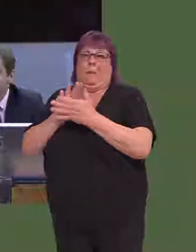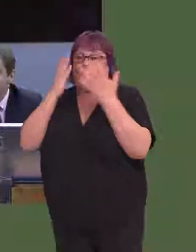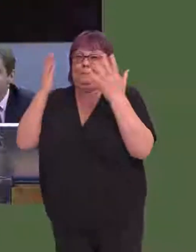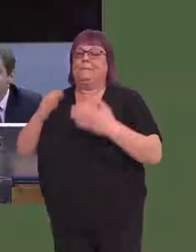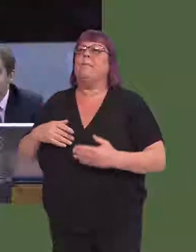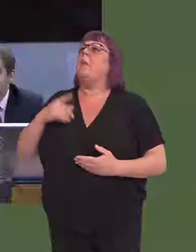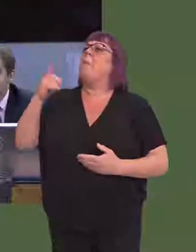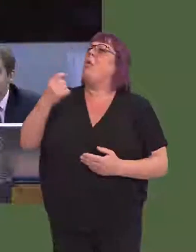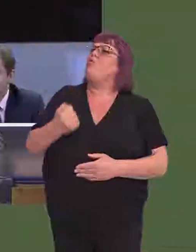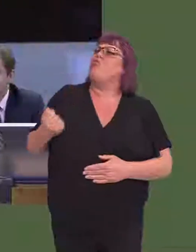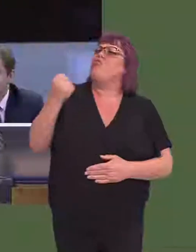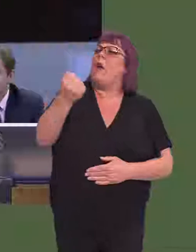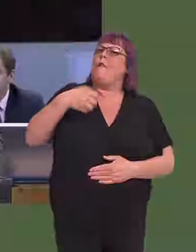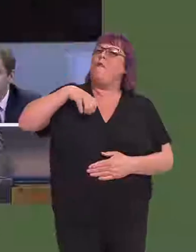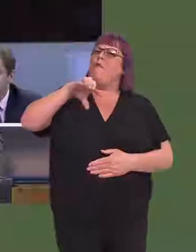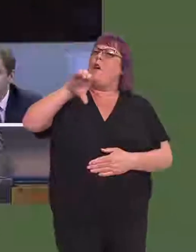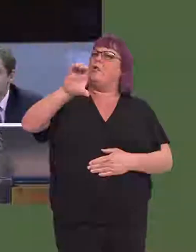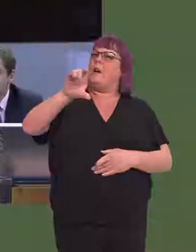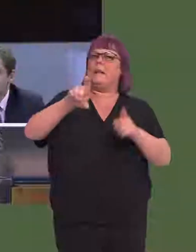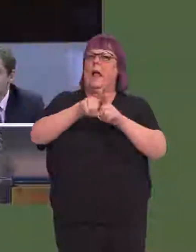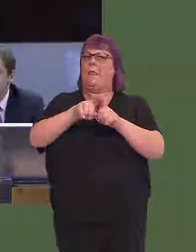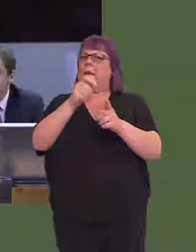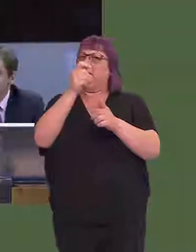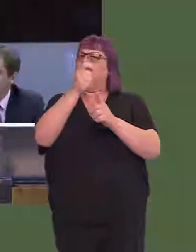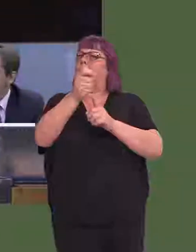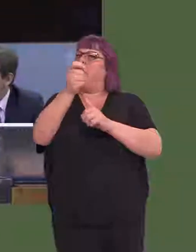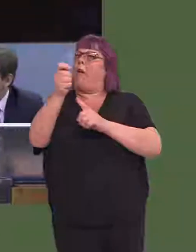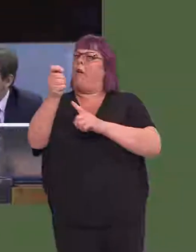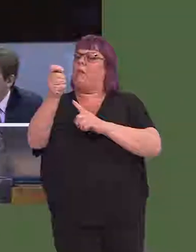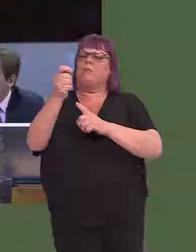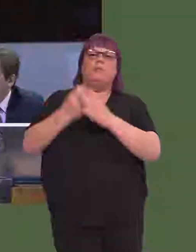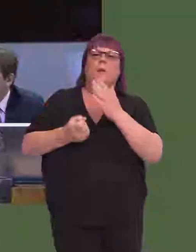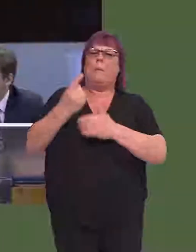I'd like to ask you about the rail franchise, First Minister, and the tendering exercise that is under way at the moment.